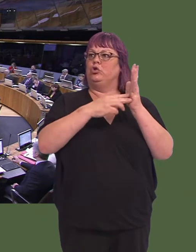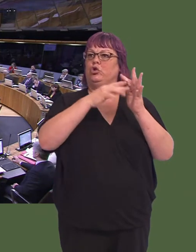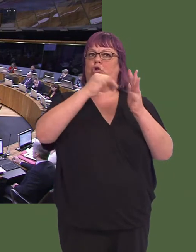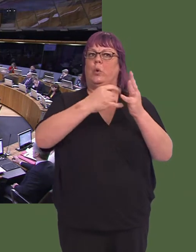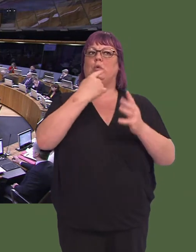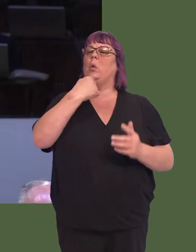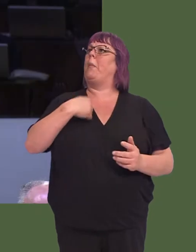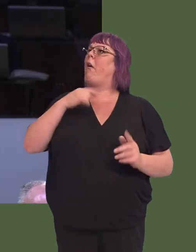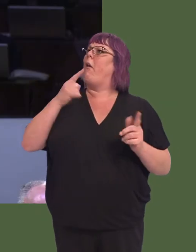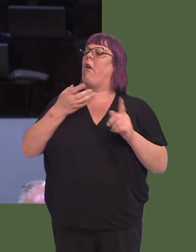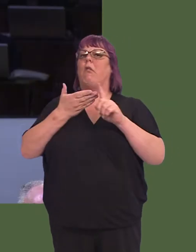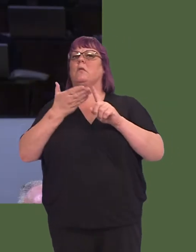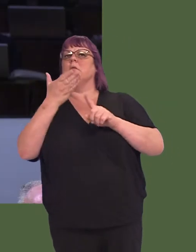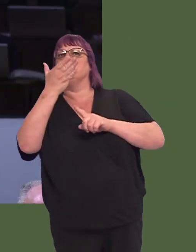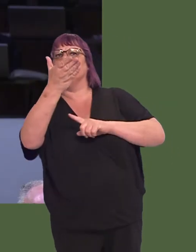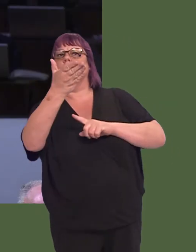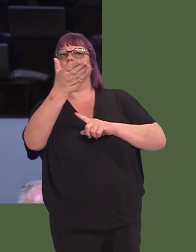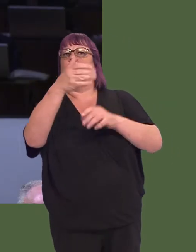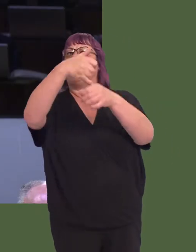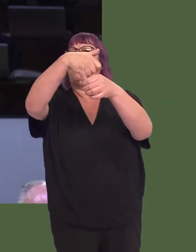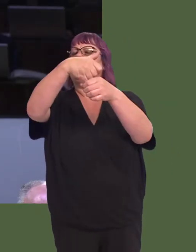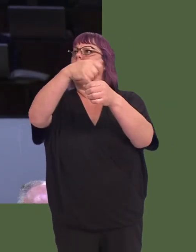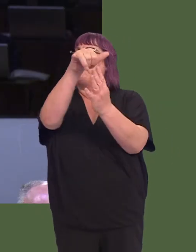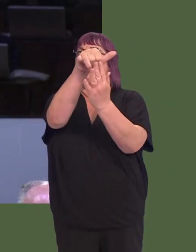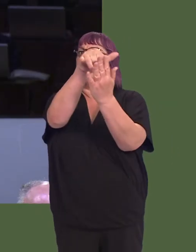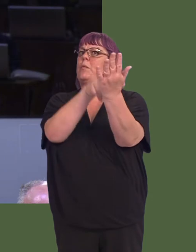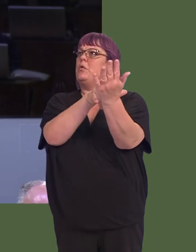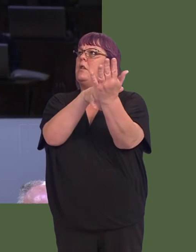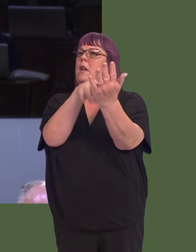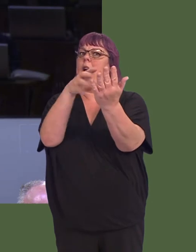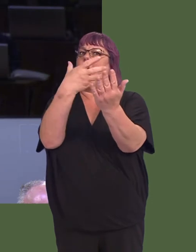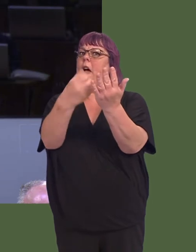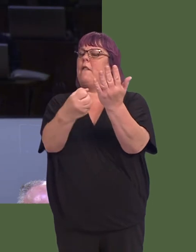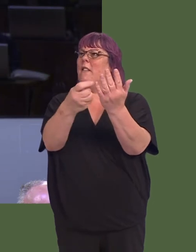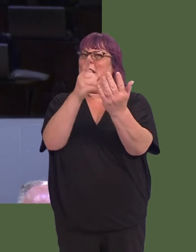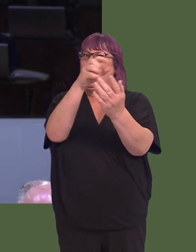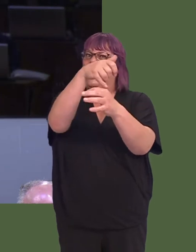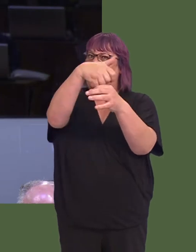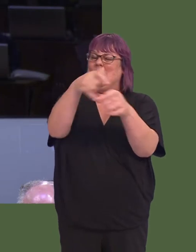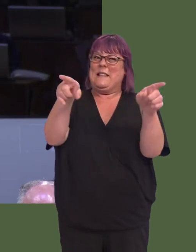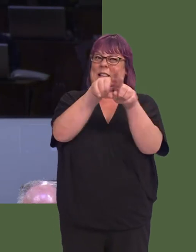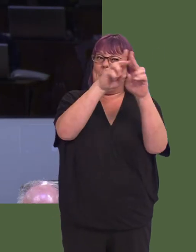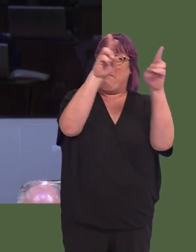that he can no longer collect his prescription from the pharmacy within the building of his